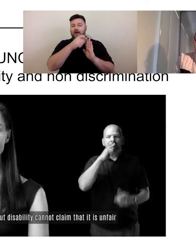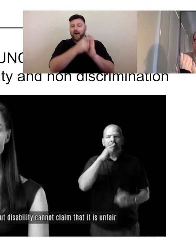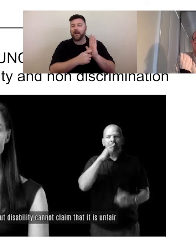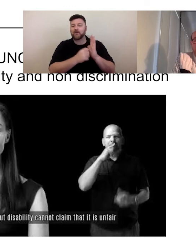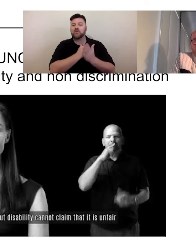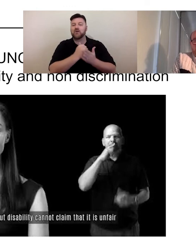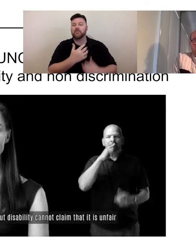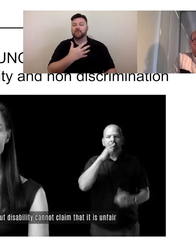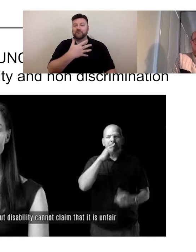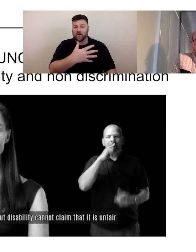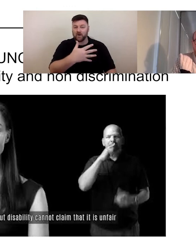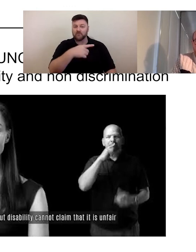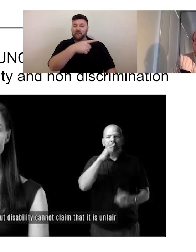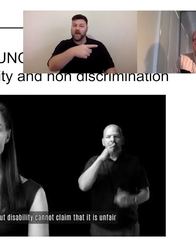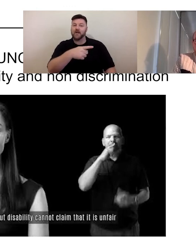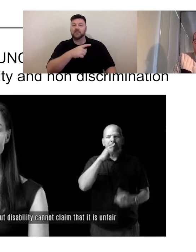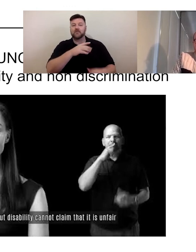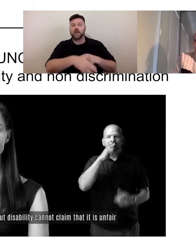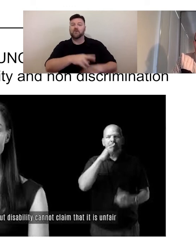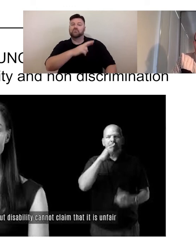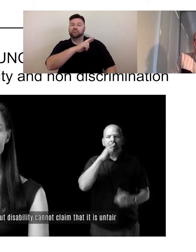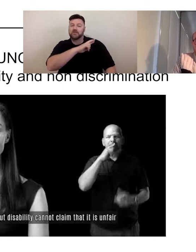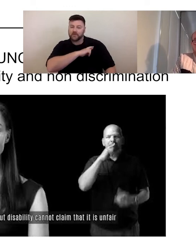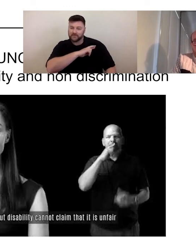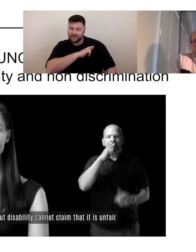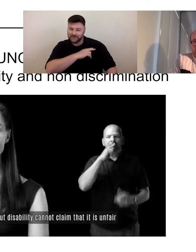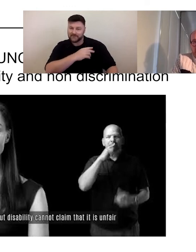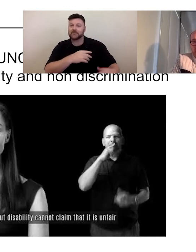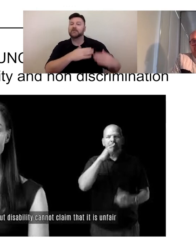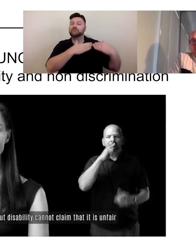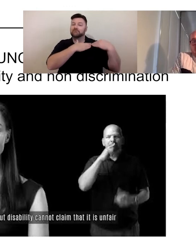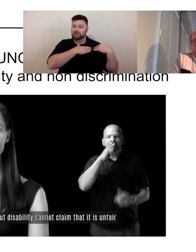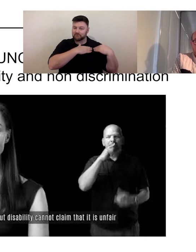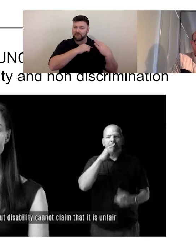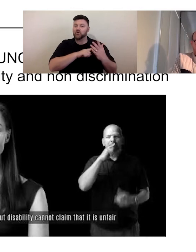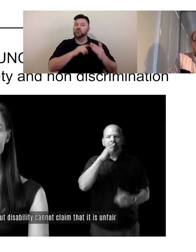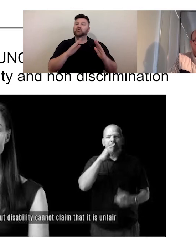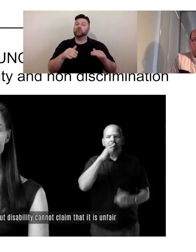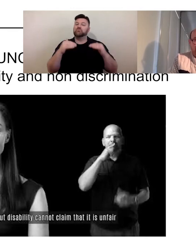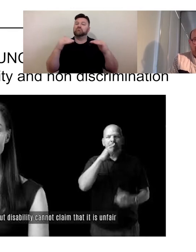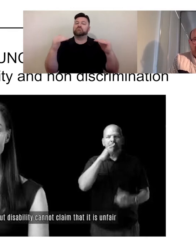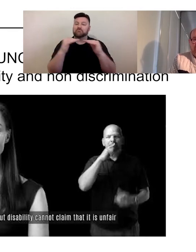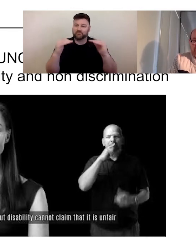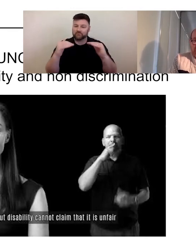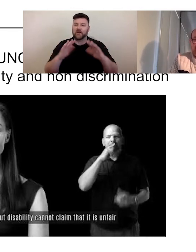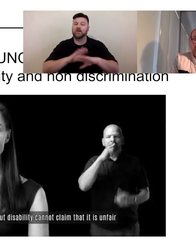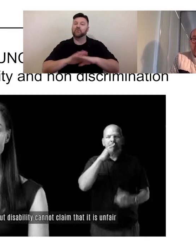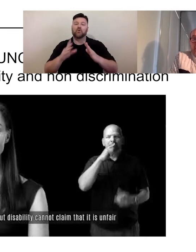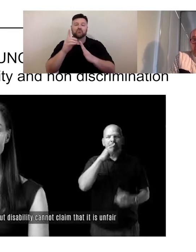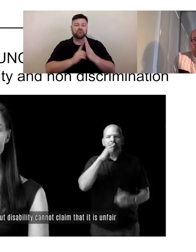the responsibility to provide equality and non-discrimination in